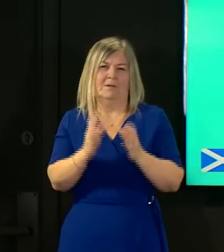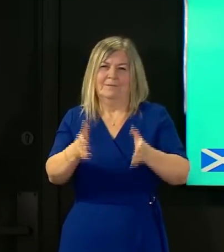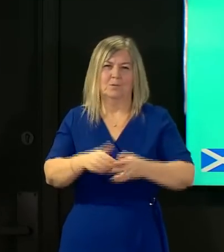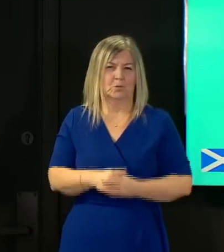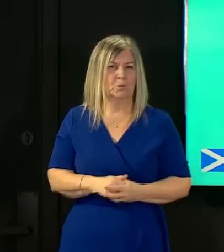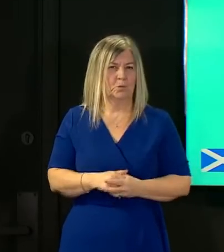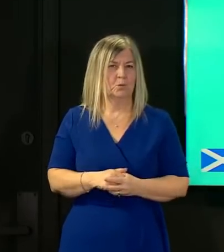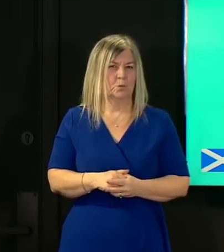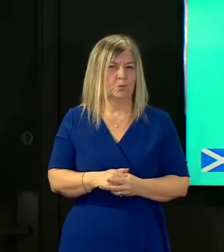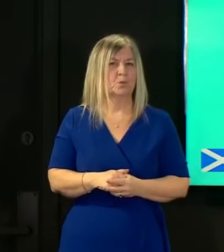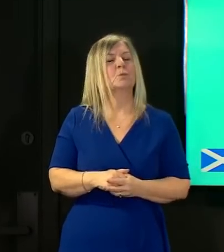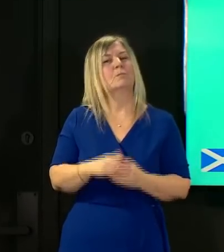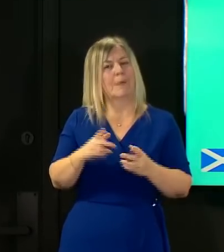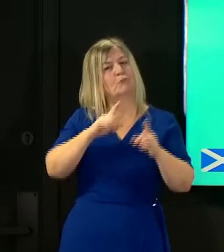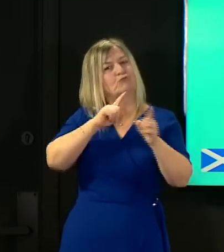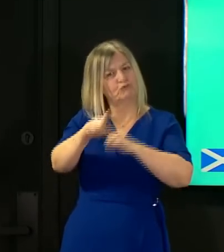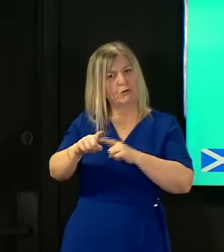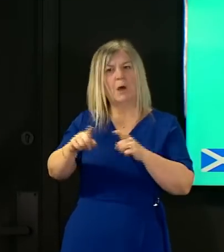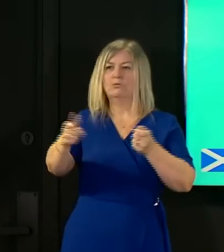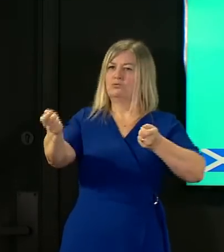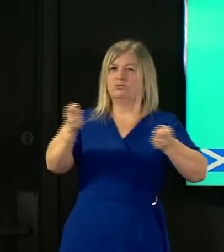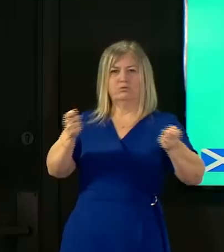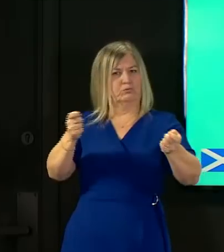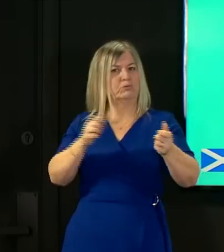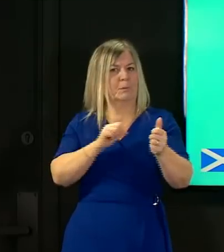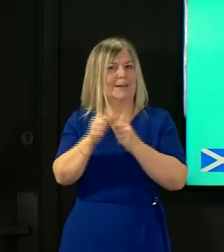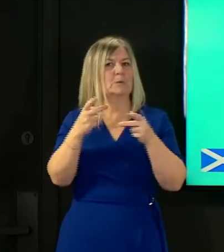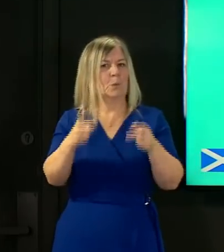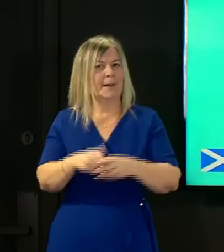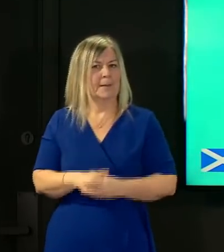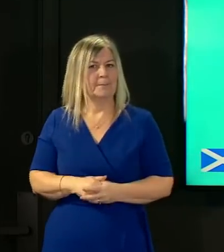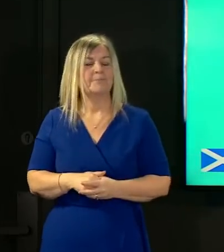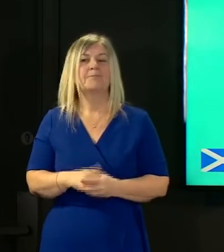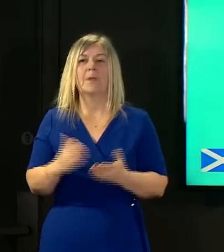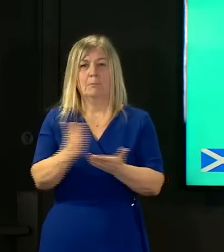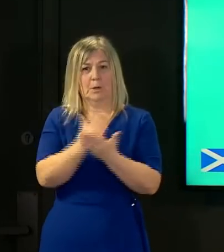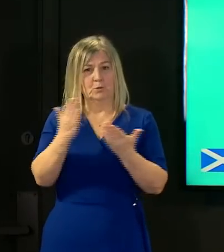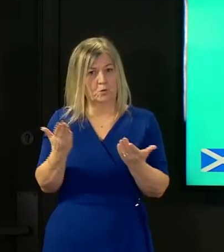becoming established in the uk and that's why it's important to ensure all steps are taken